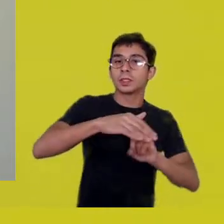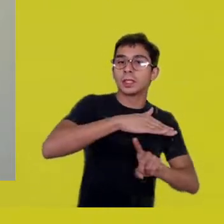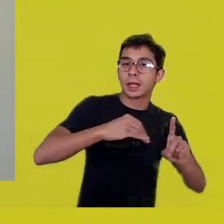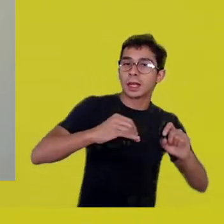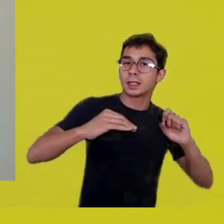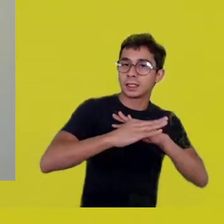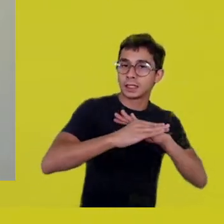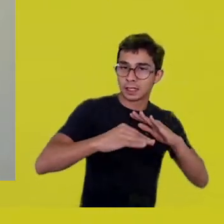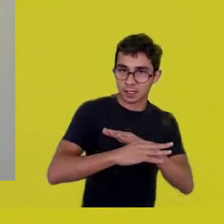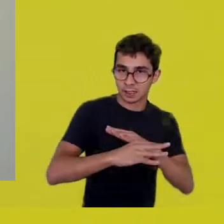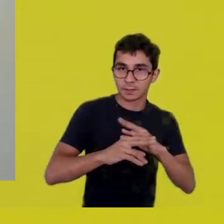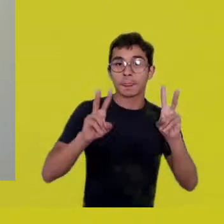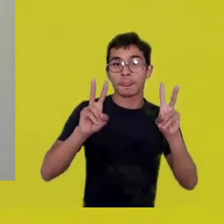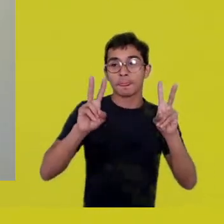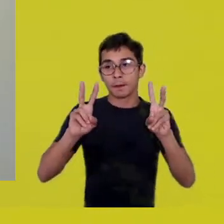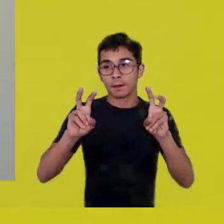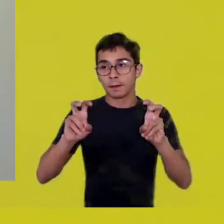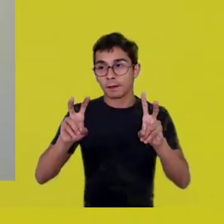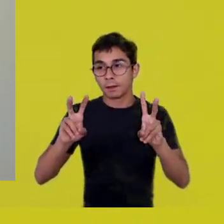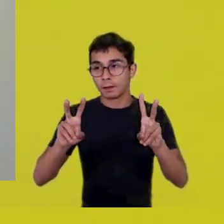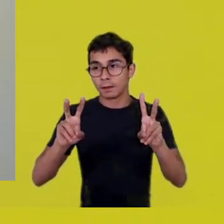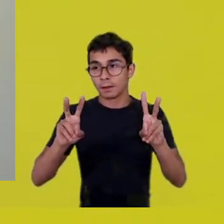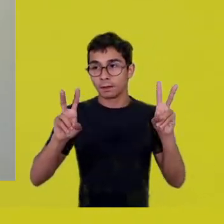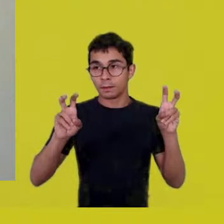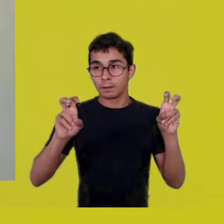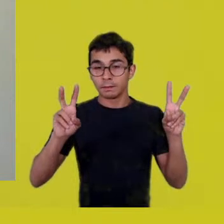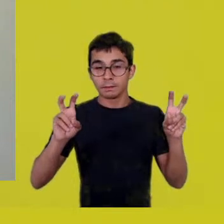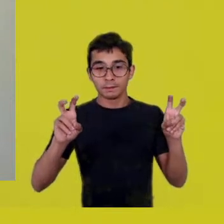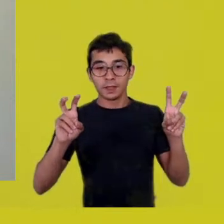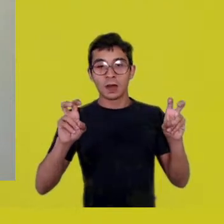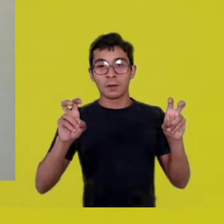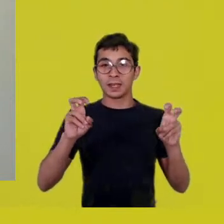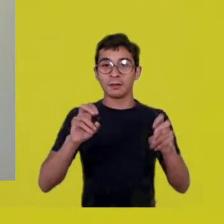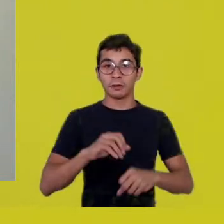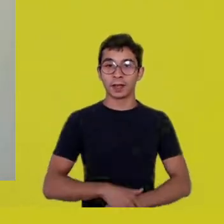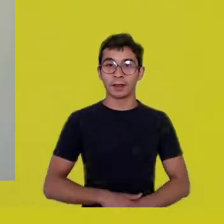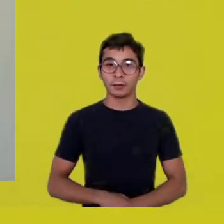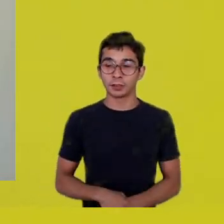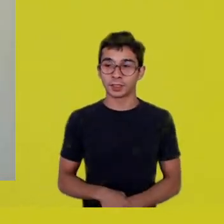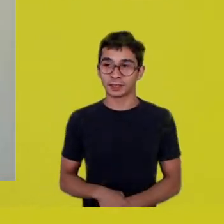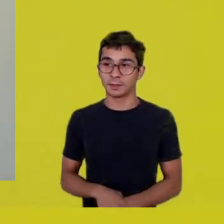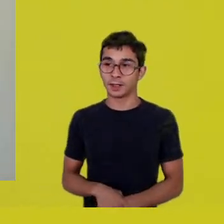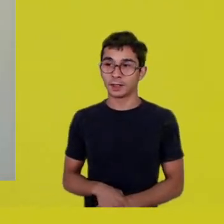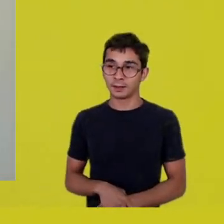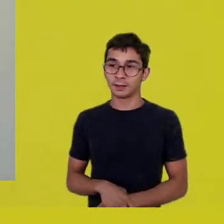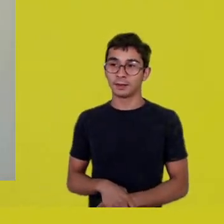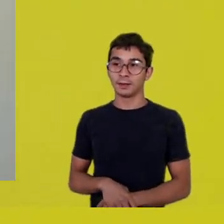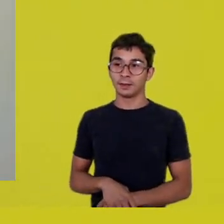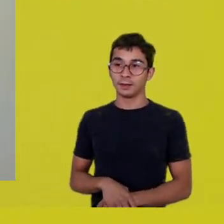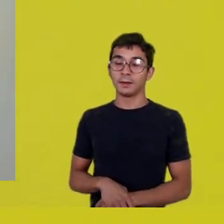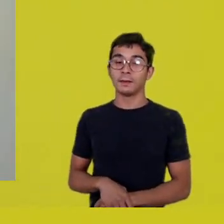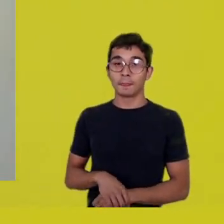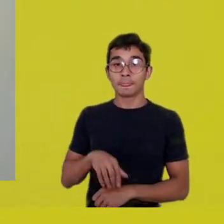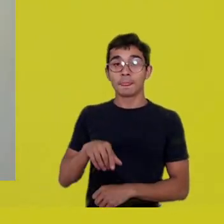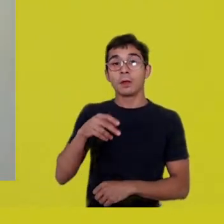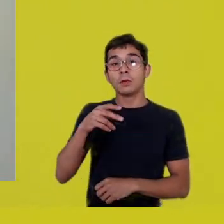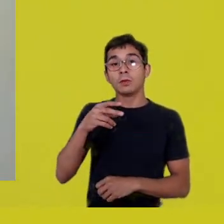when the metropolis began to house 70, 80% of the world’s population.